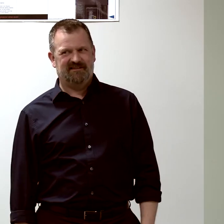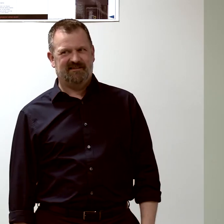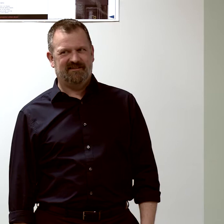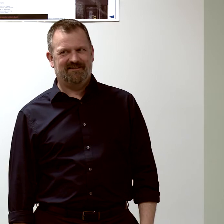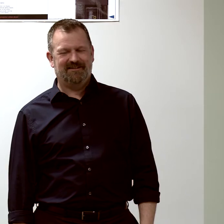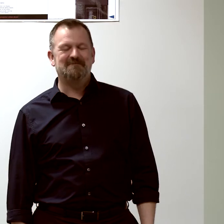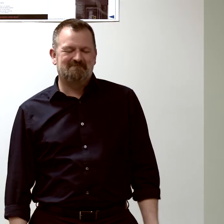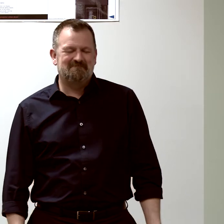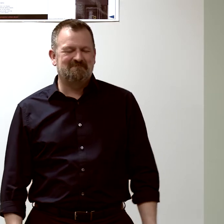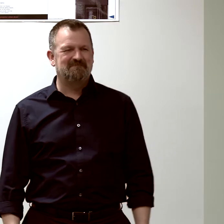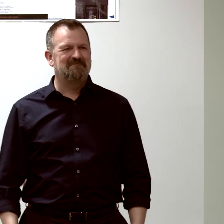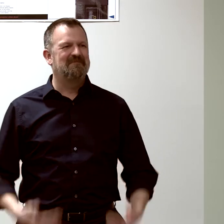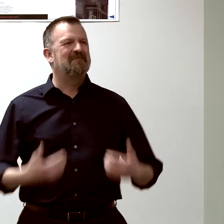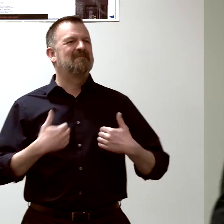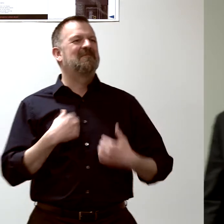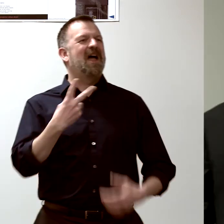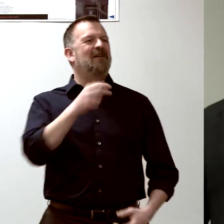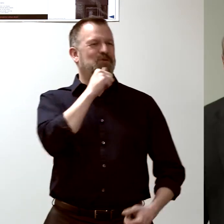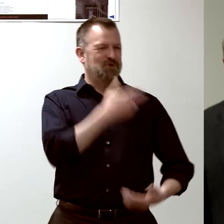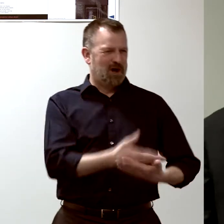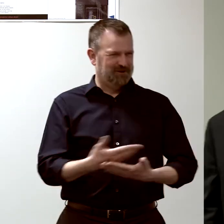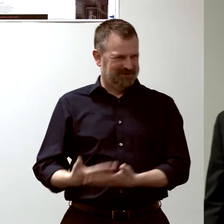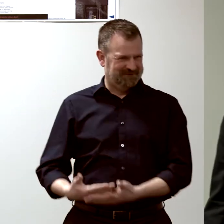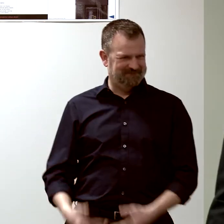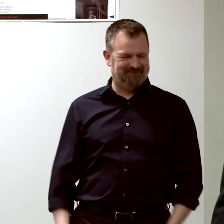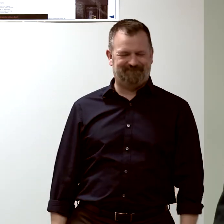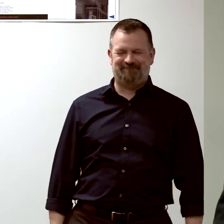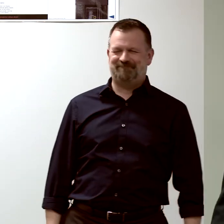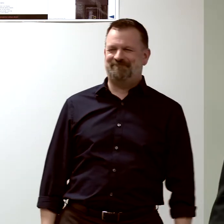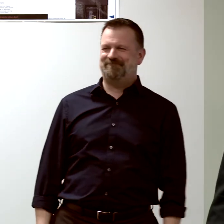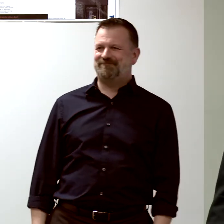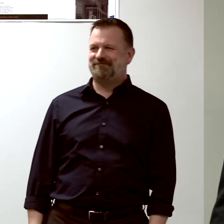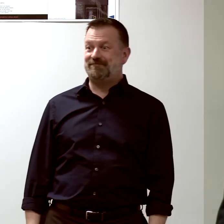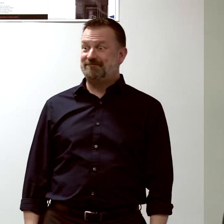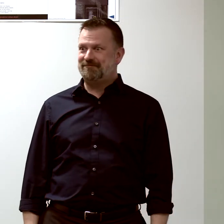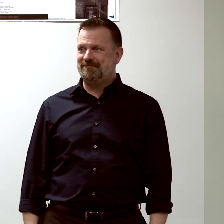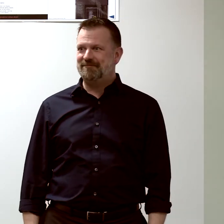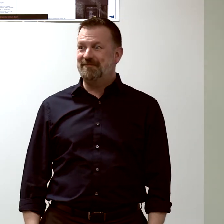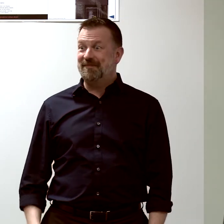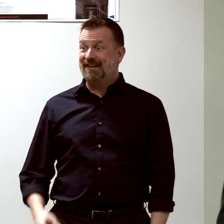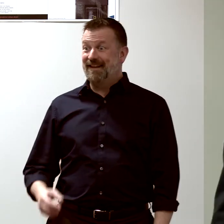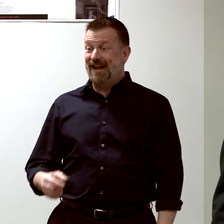I have two daughters. They were really mad when I told them that...